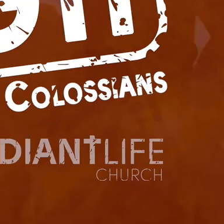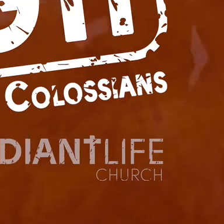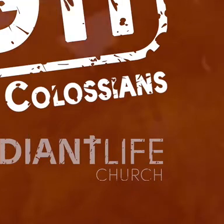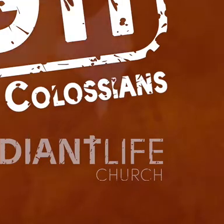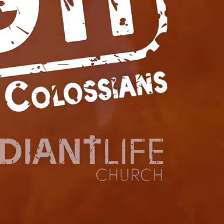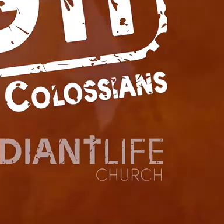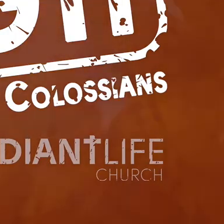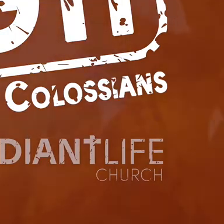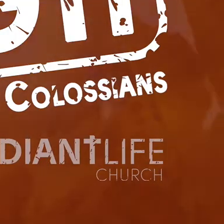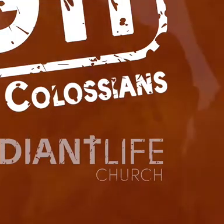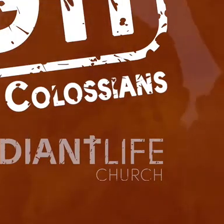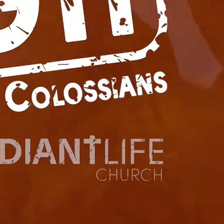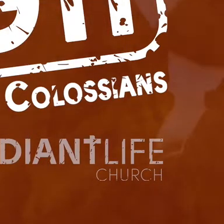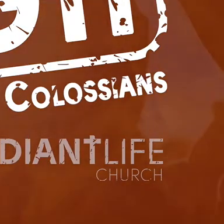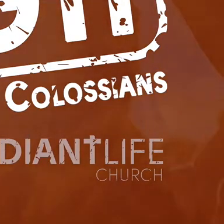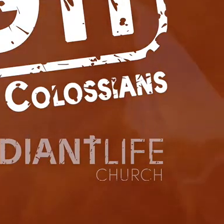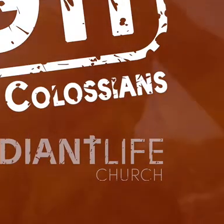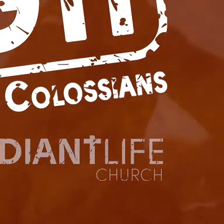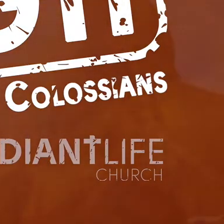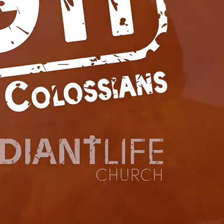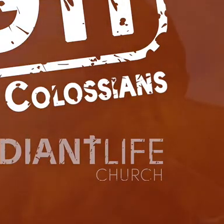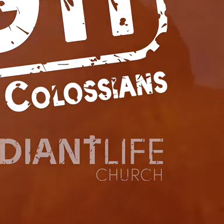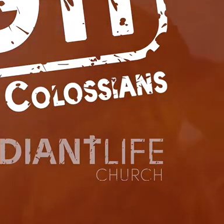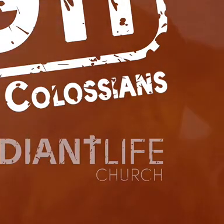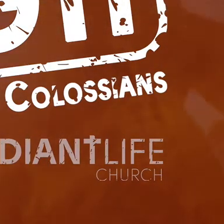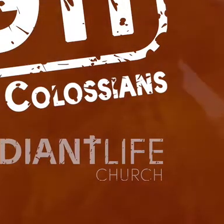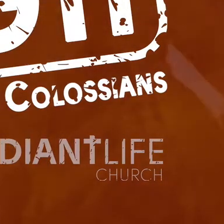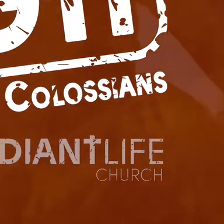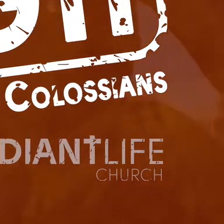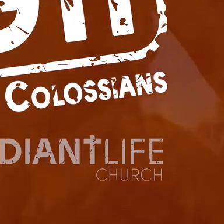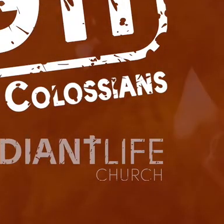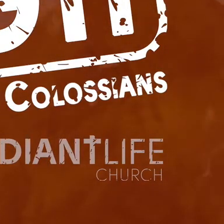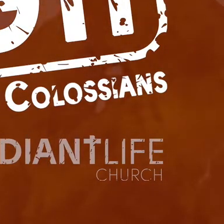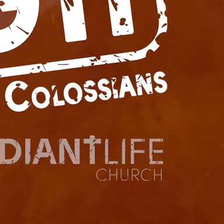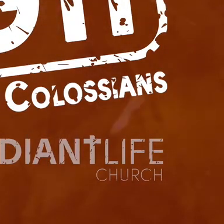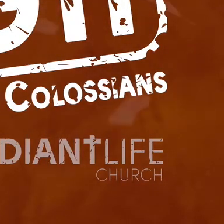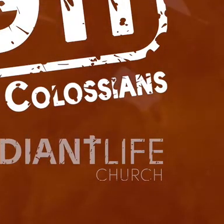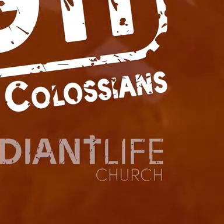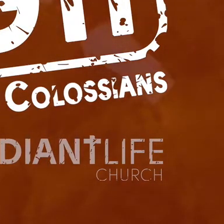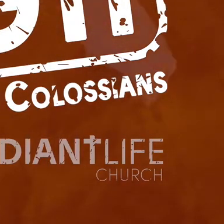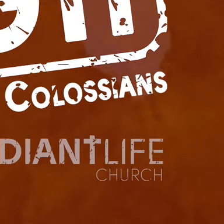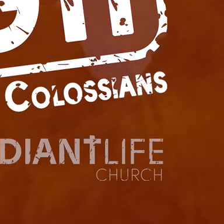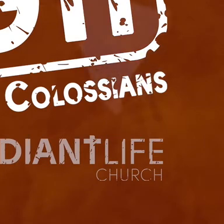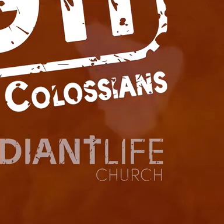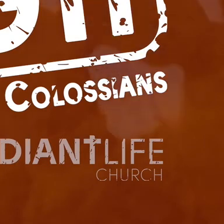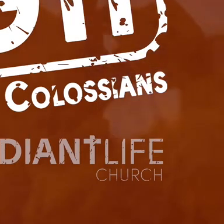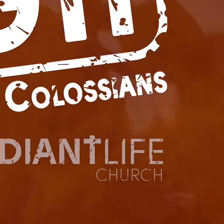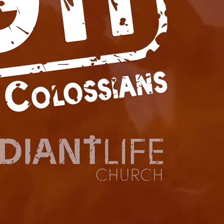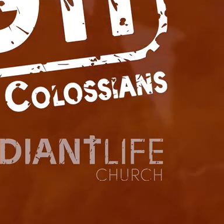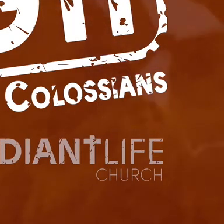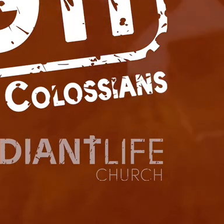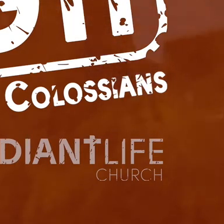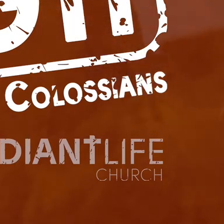Jesus, You are enough.